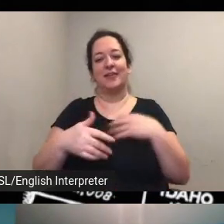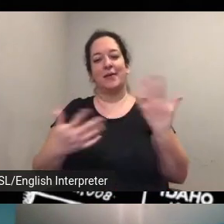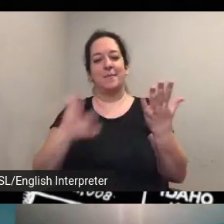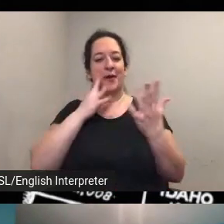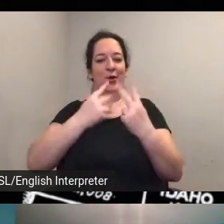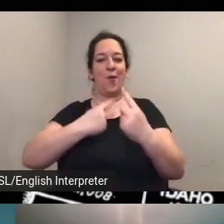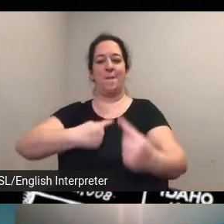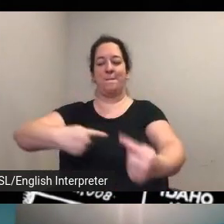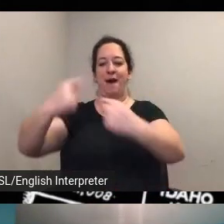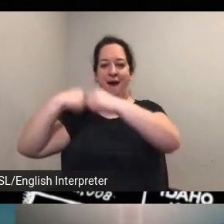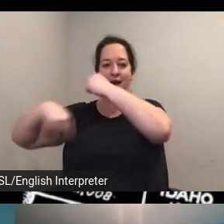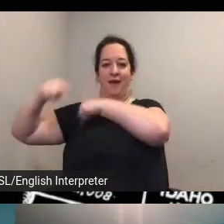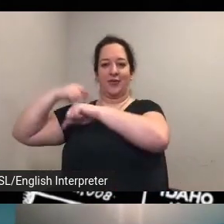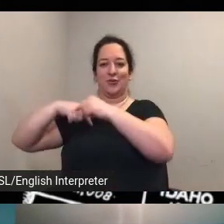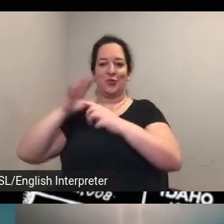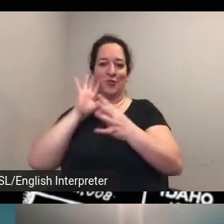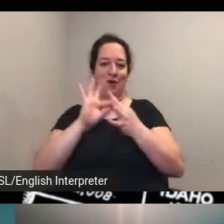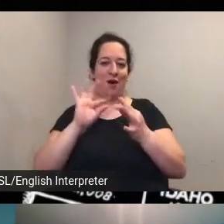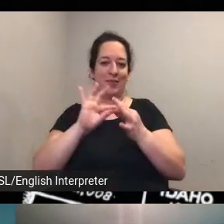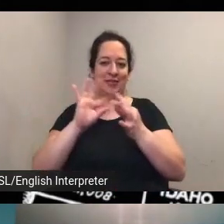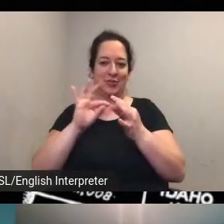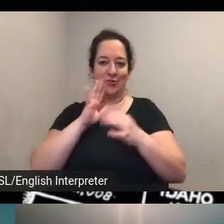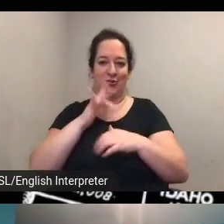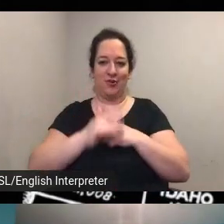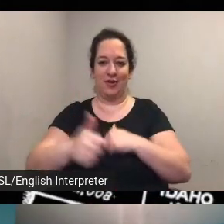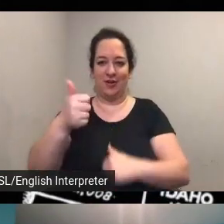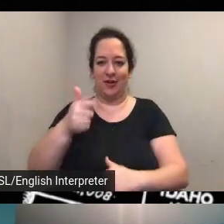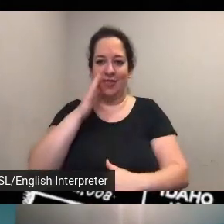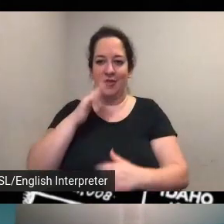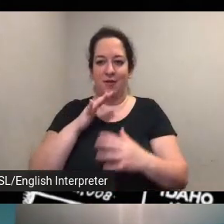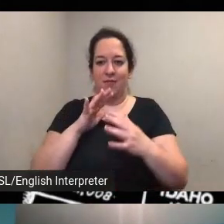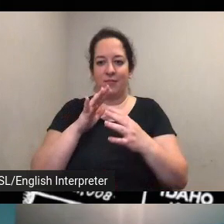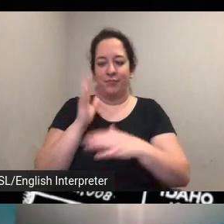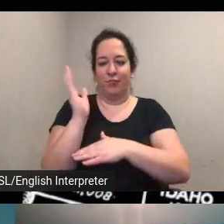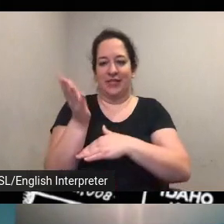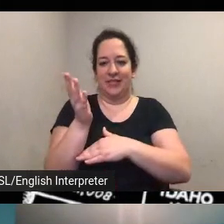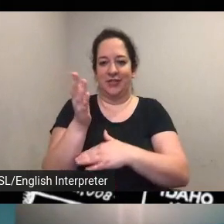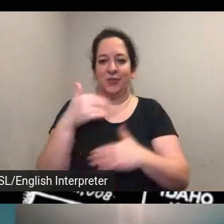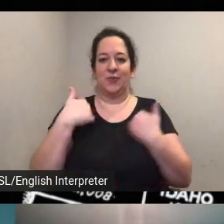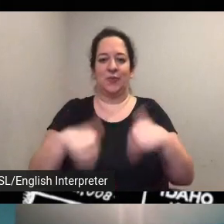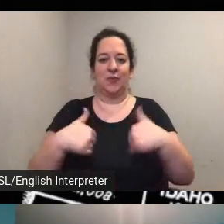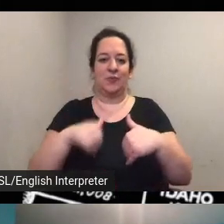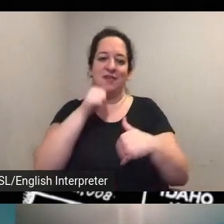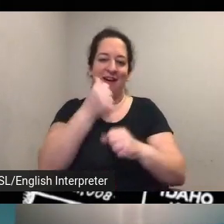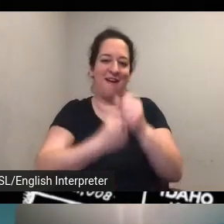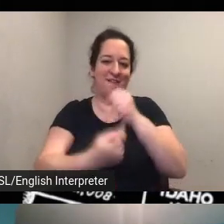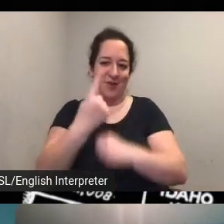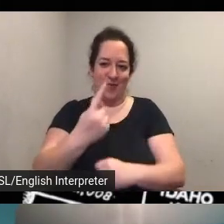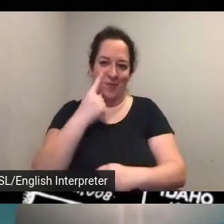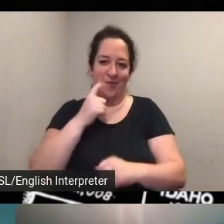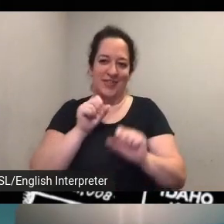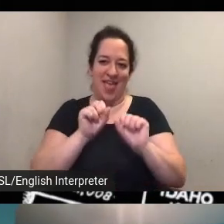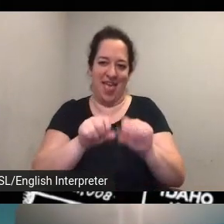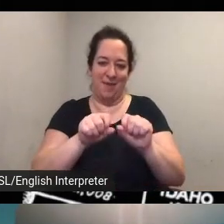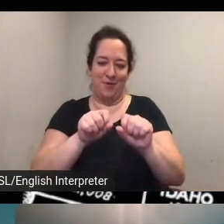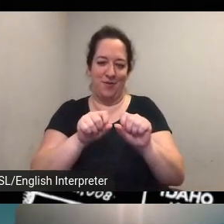in the presentation uh not everyone was able to enjoy that suffrage